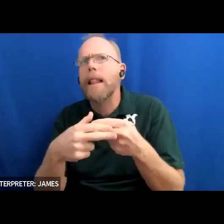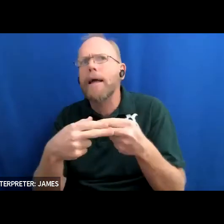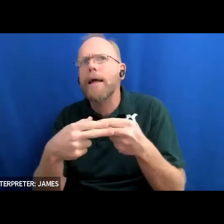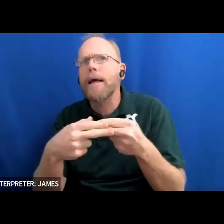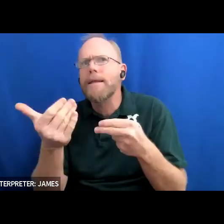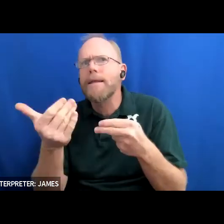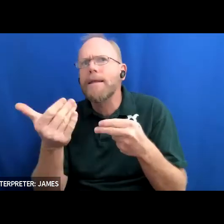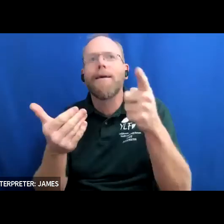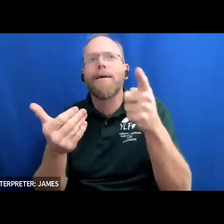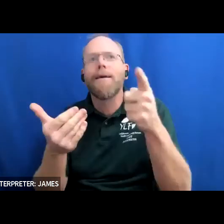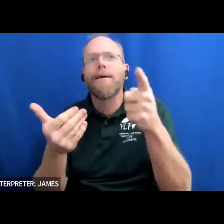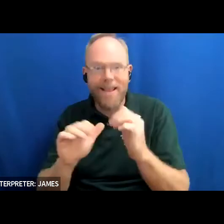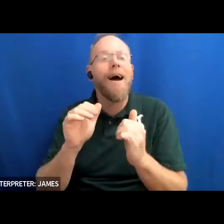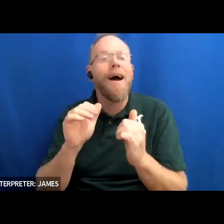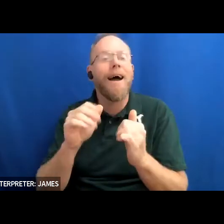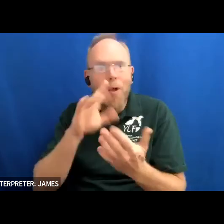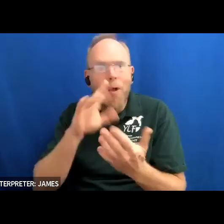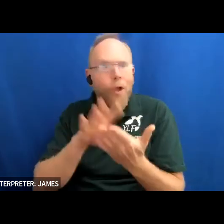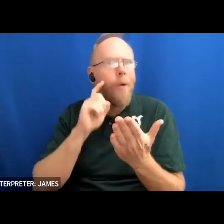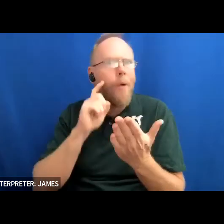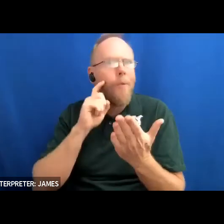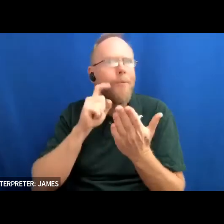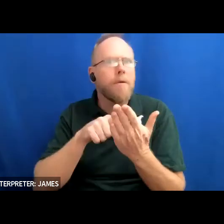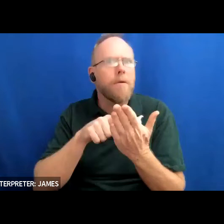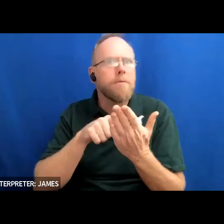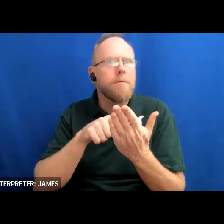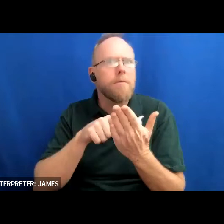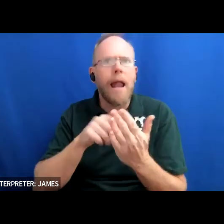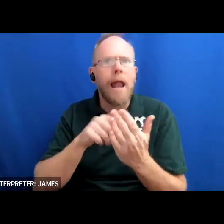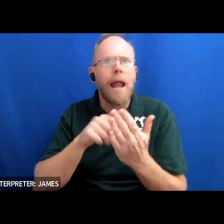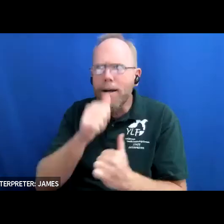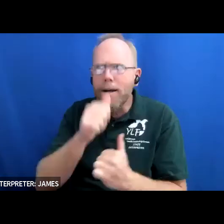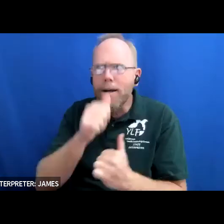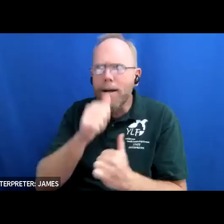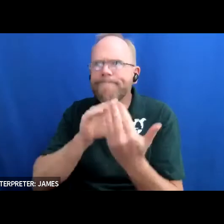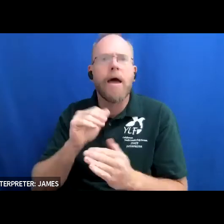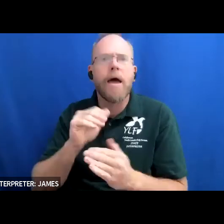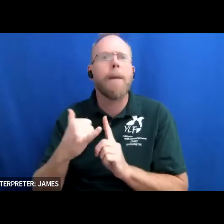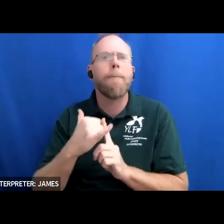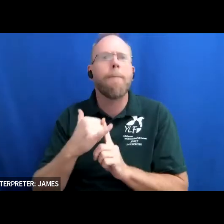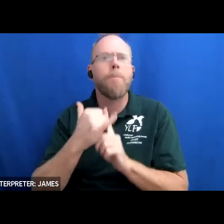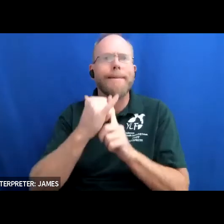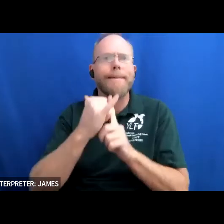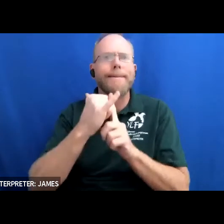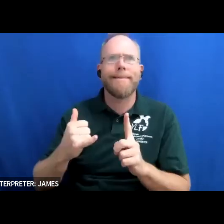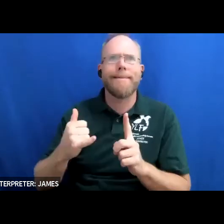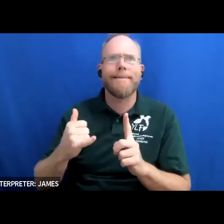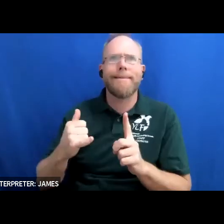how to recognize and handle bullying just a friend waiting to happen the activity guide emphasizes